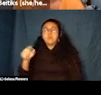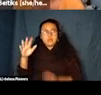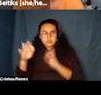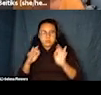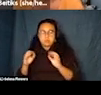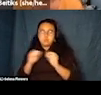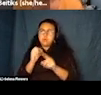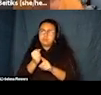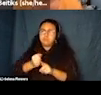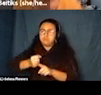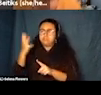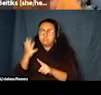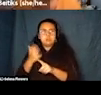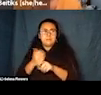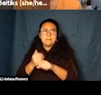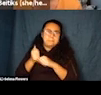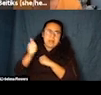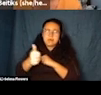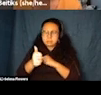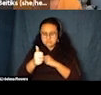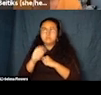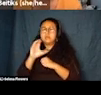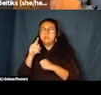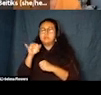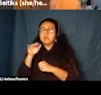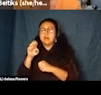artistic, exciting access work. Next slide, please.